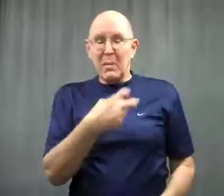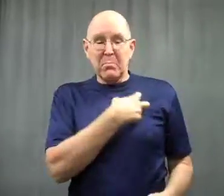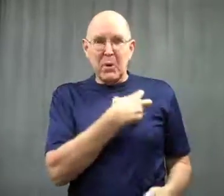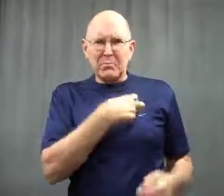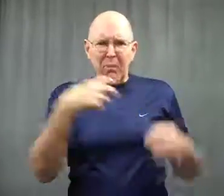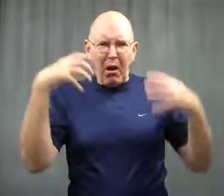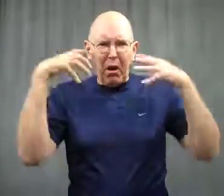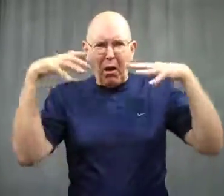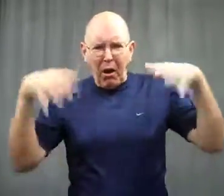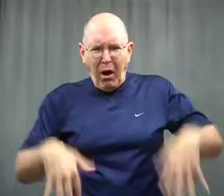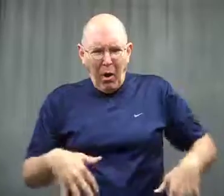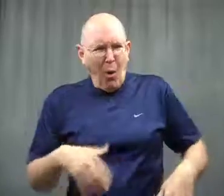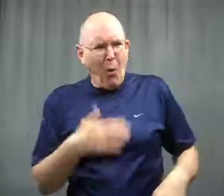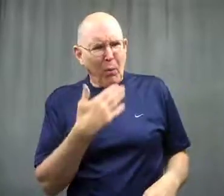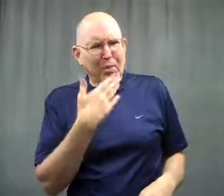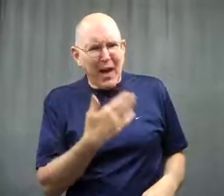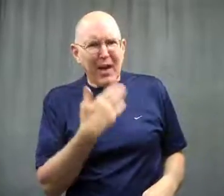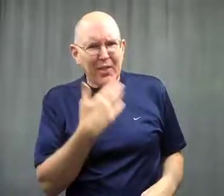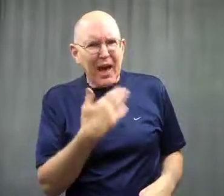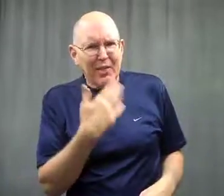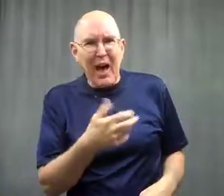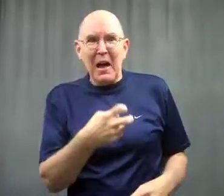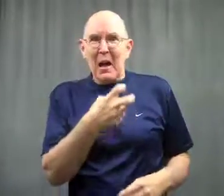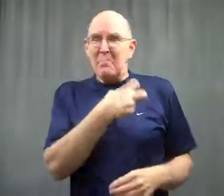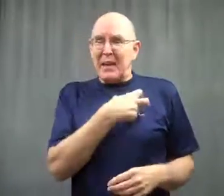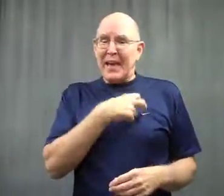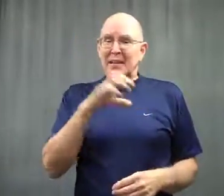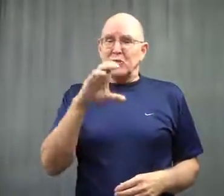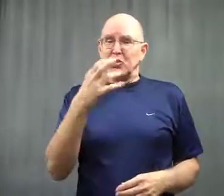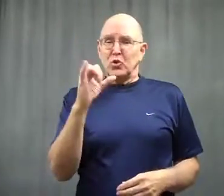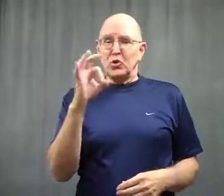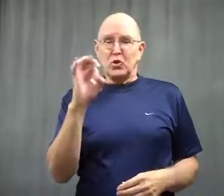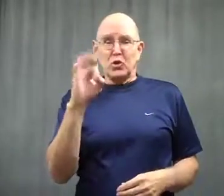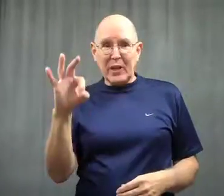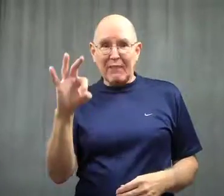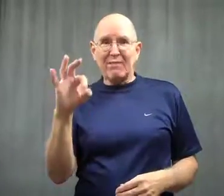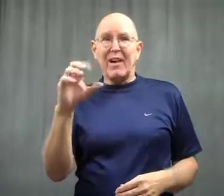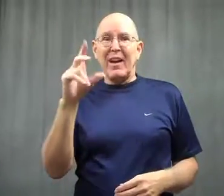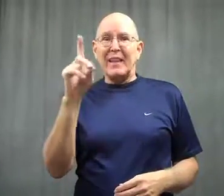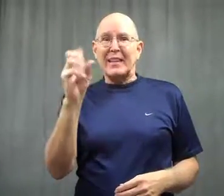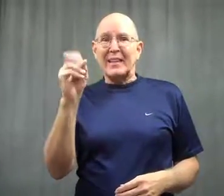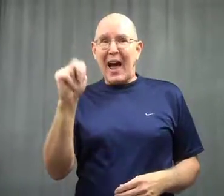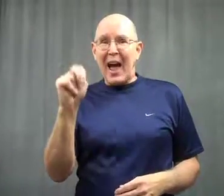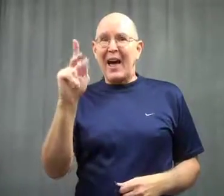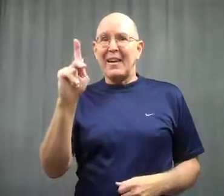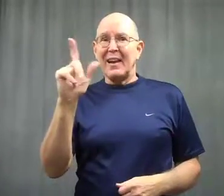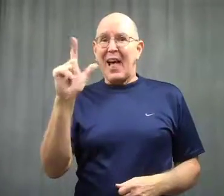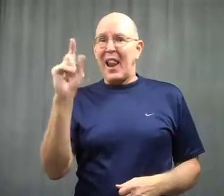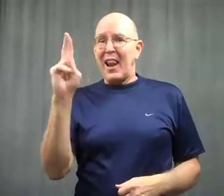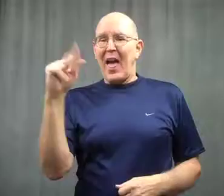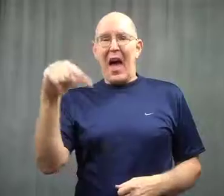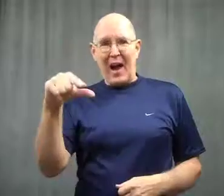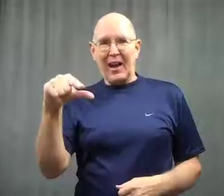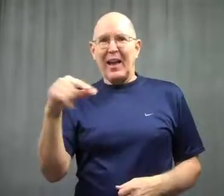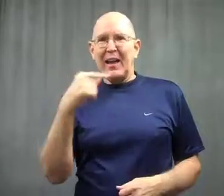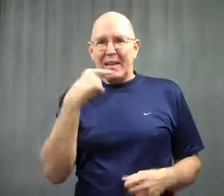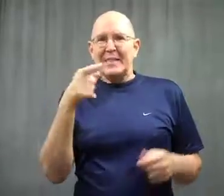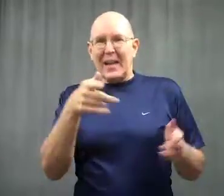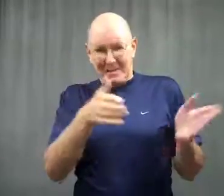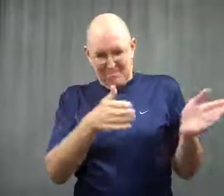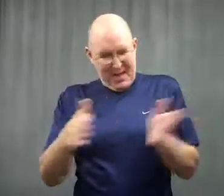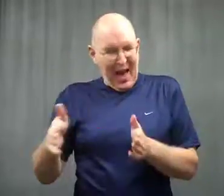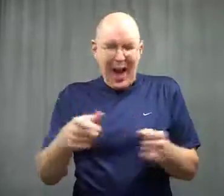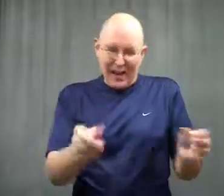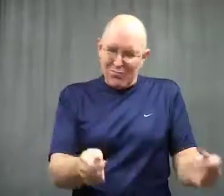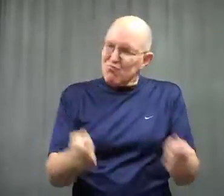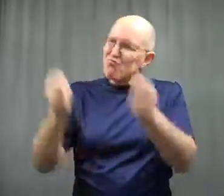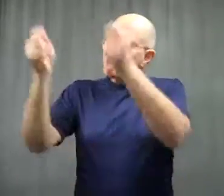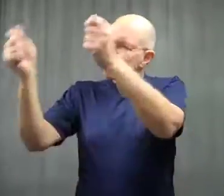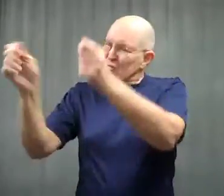The officer was stunned, and said, "Thanks!"